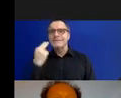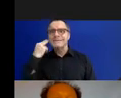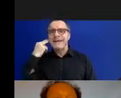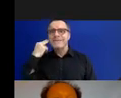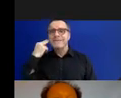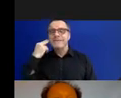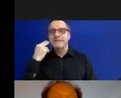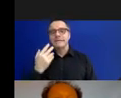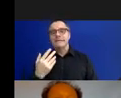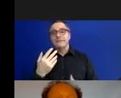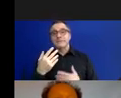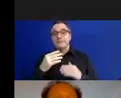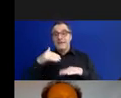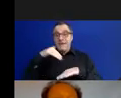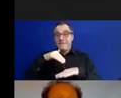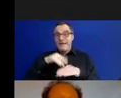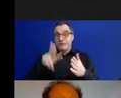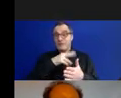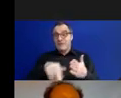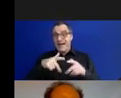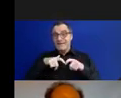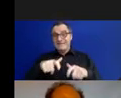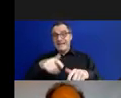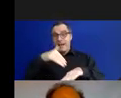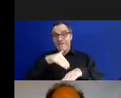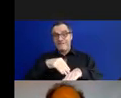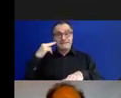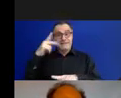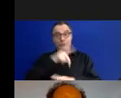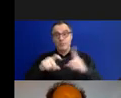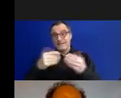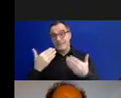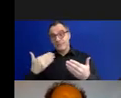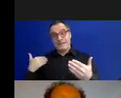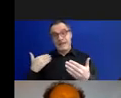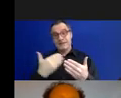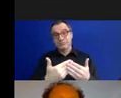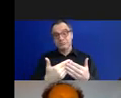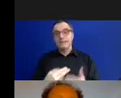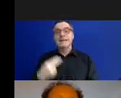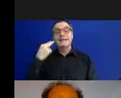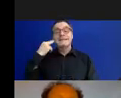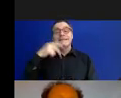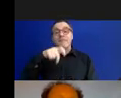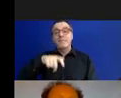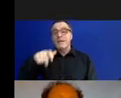of the ban are still affecting Deaf people today. Deaf people immediately started to fight back,